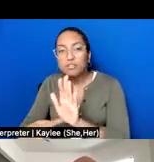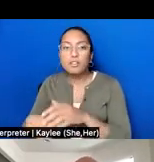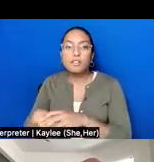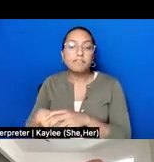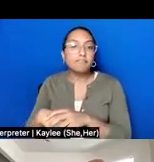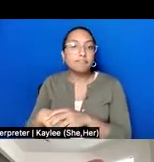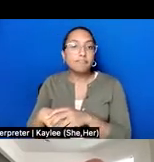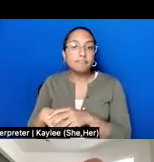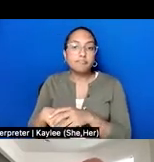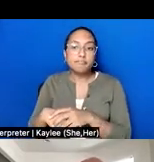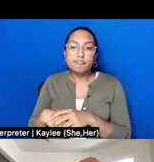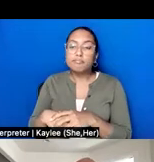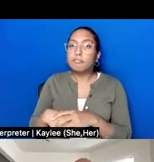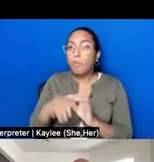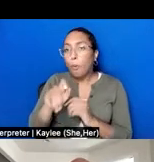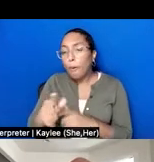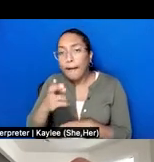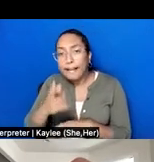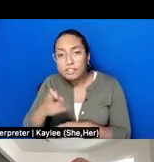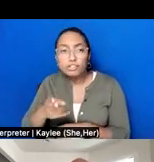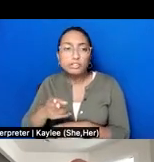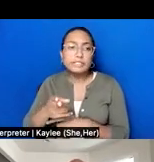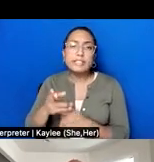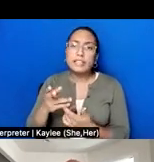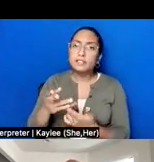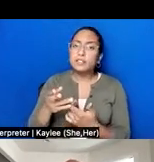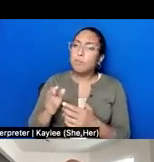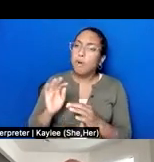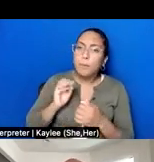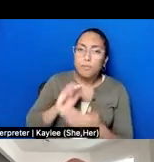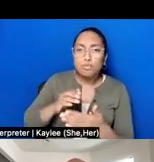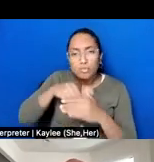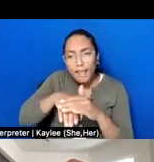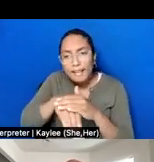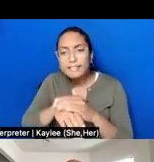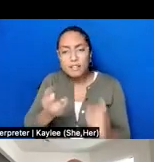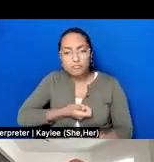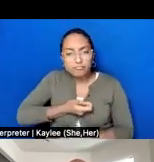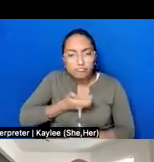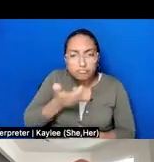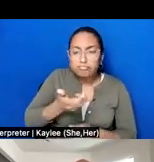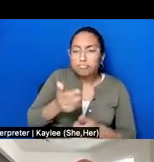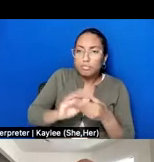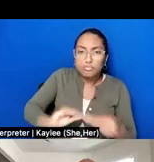for accessing voices and experiences that help speak to the silences in our collections with